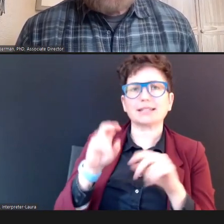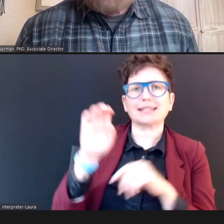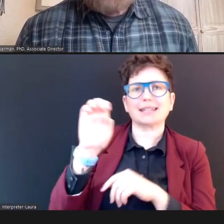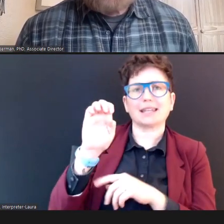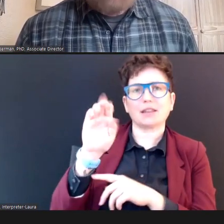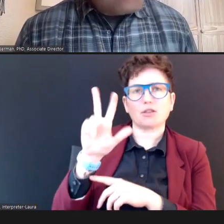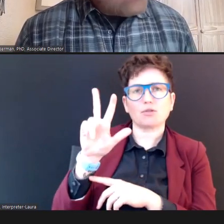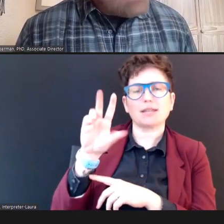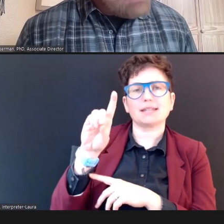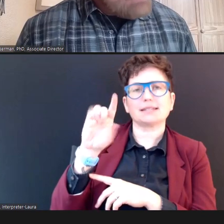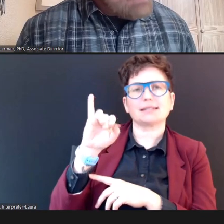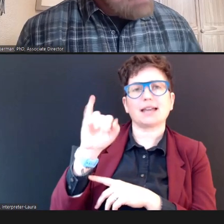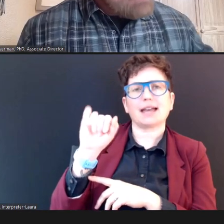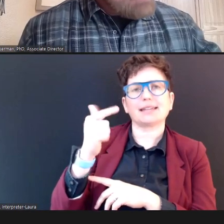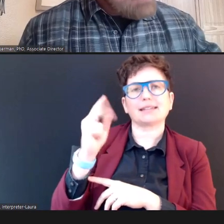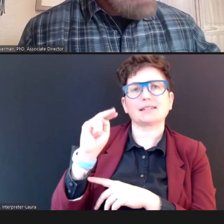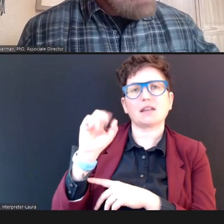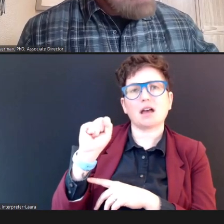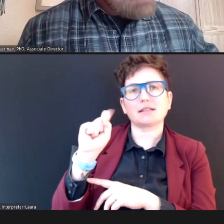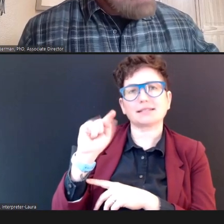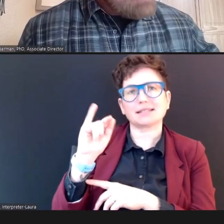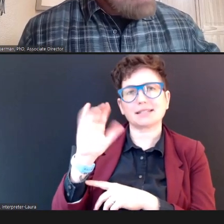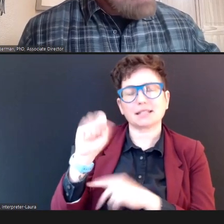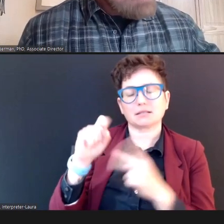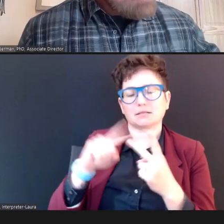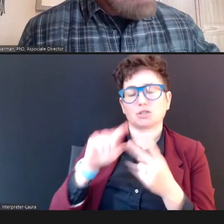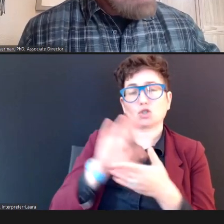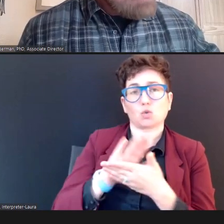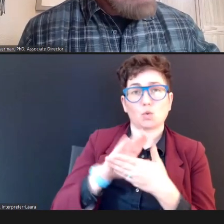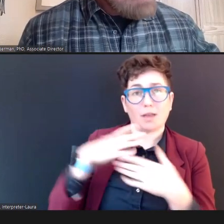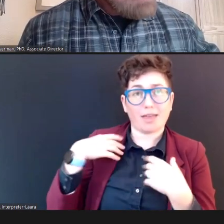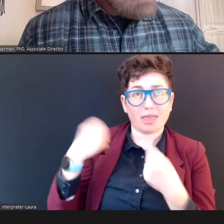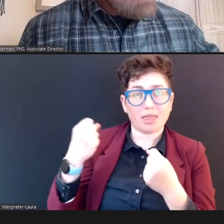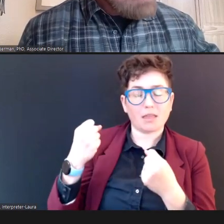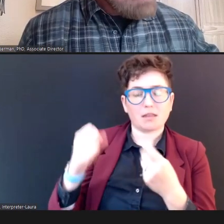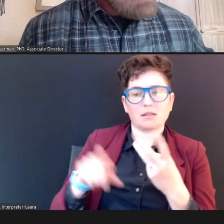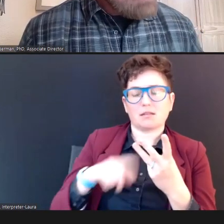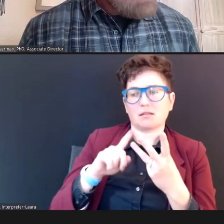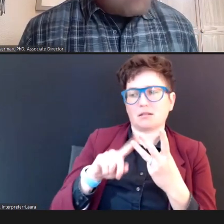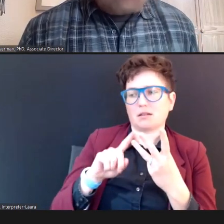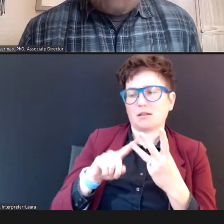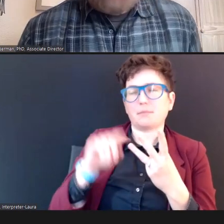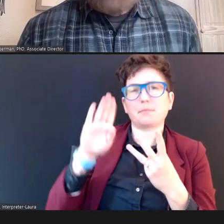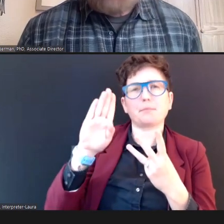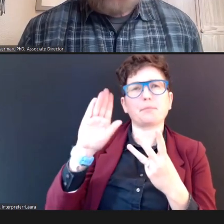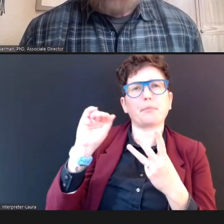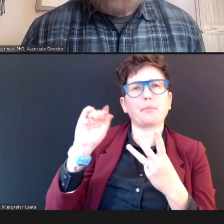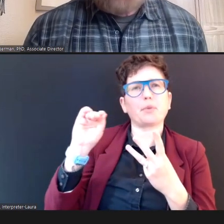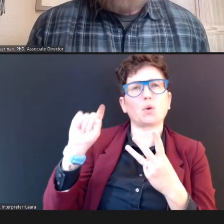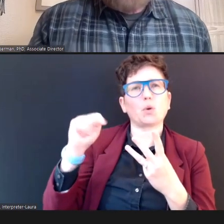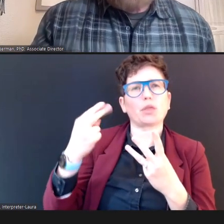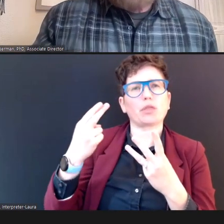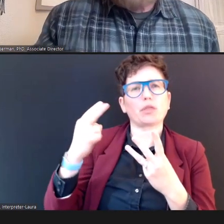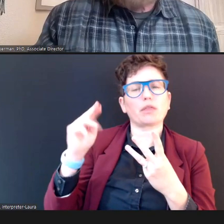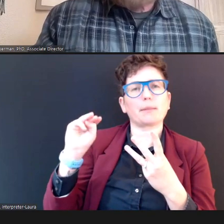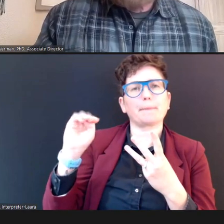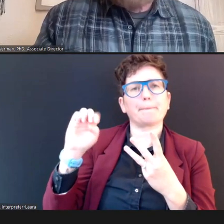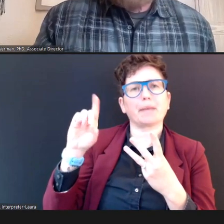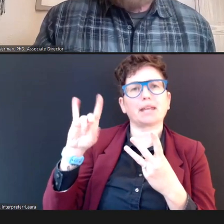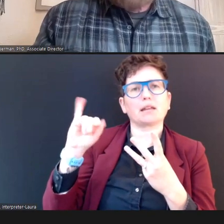look at School Health, you could look at Booth Medical, but, there there's, you know, various vendors that will well sell the supplies, for the --